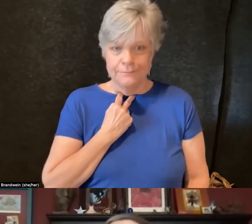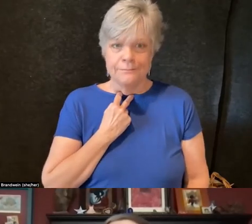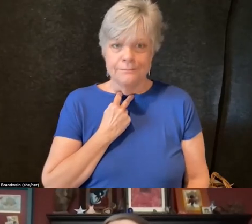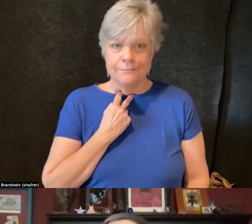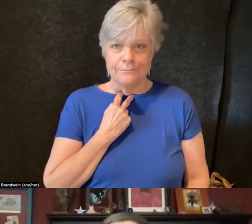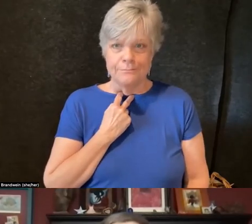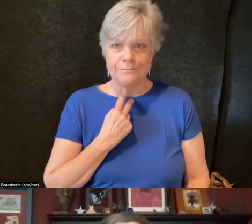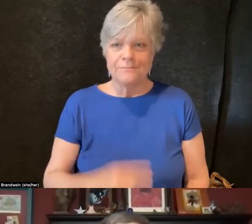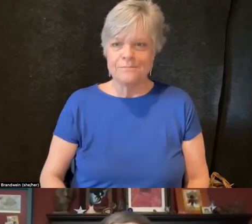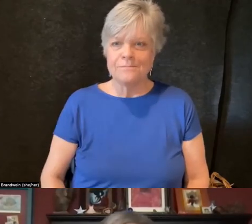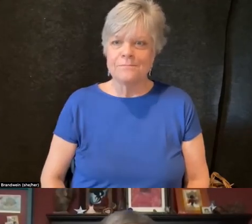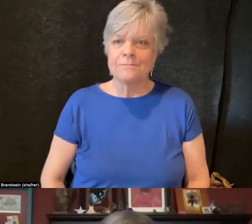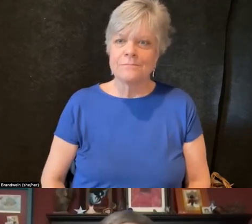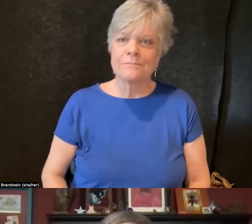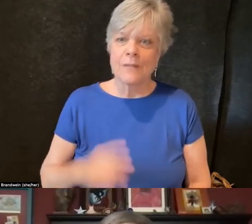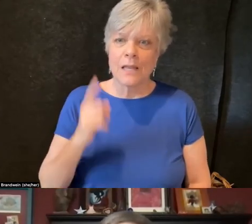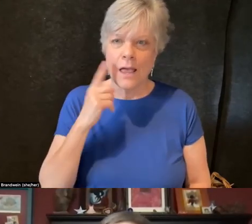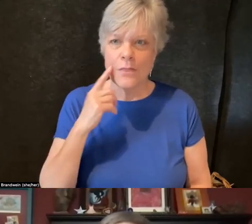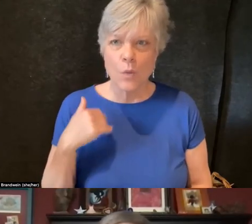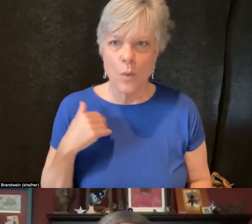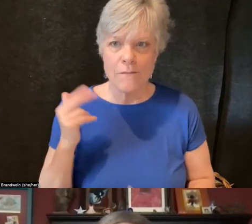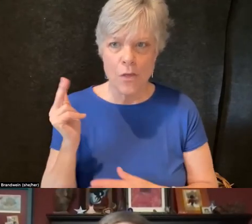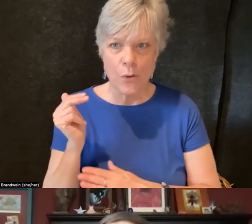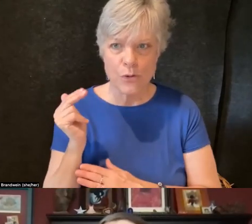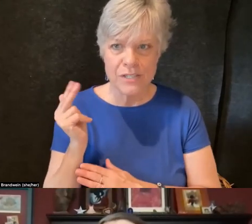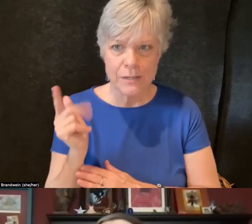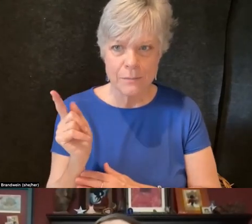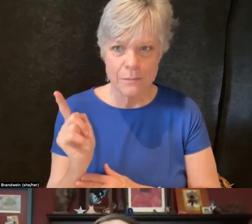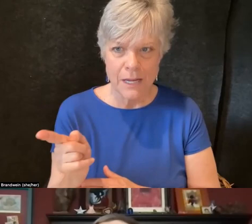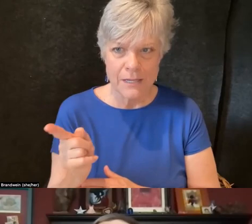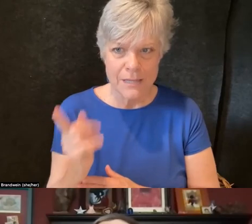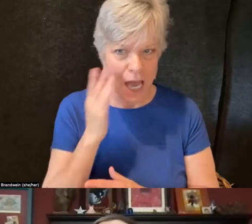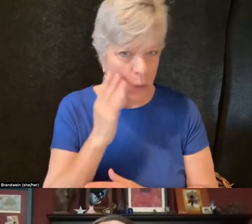So I think we have 13 minutes. I know I'm not really moderating this, but I'm multitasking.